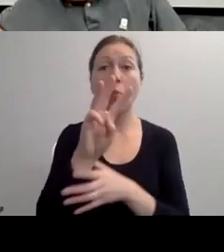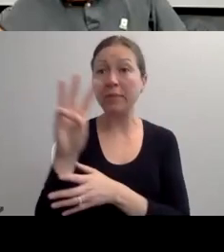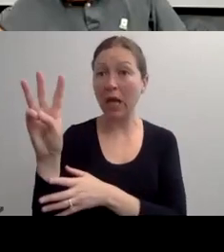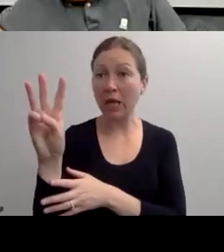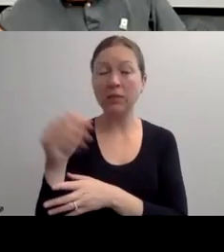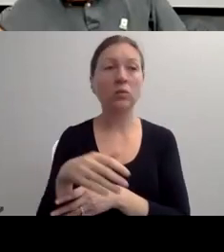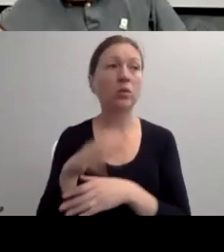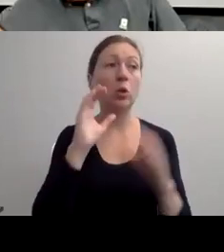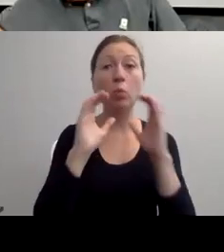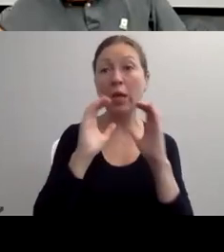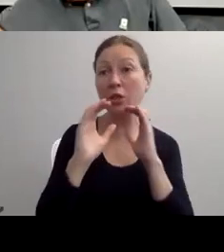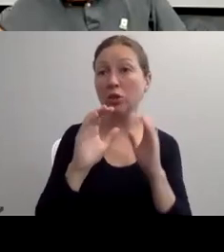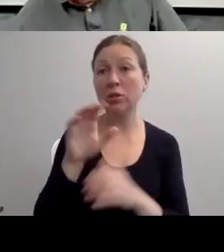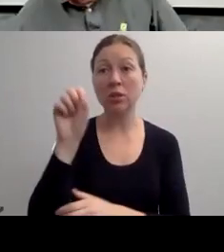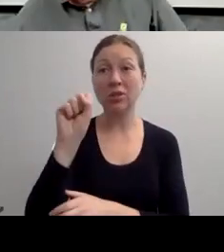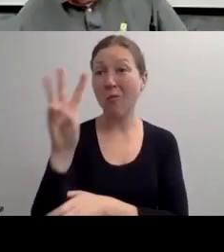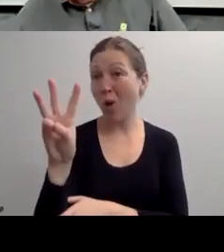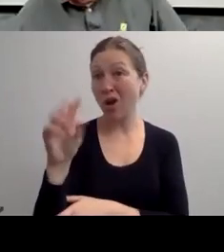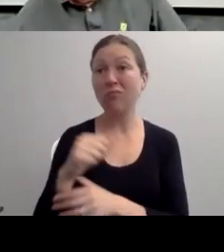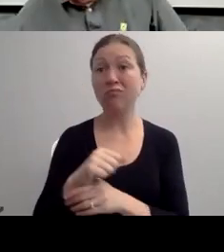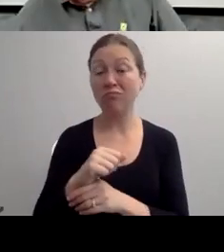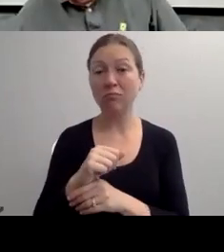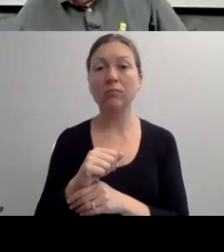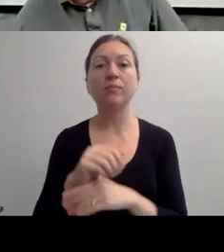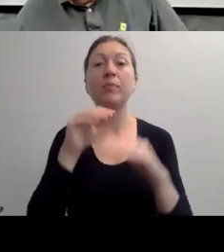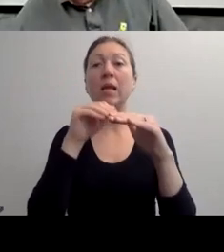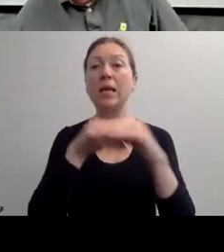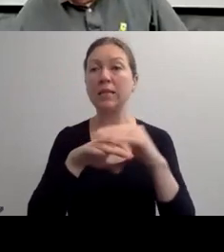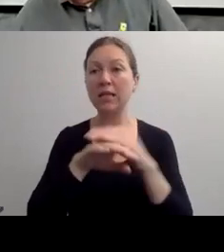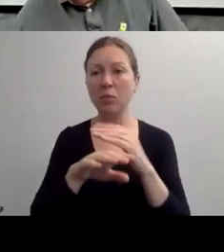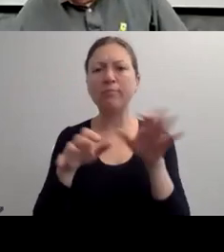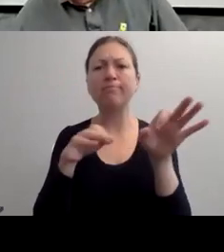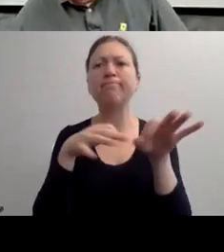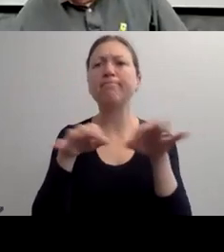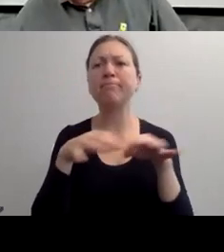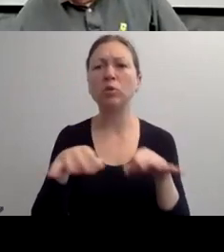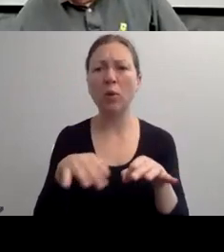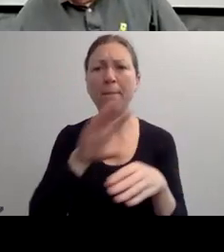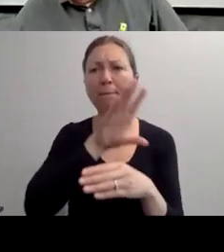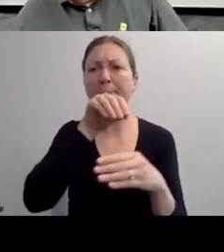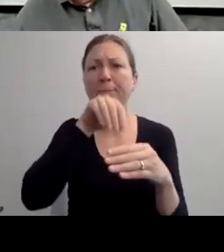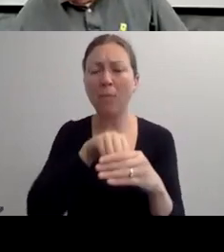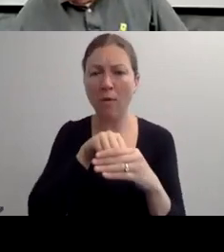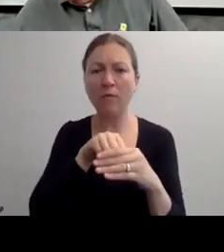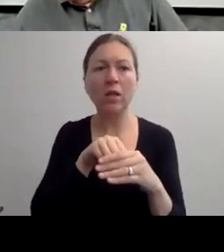"THE NEXT CONCEPT IS A CONSUMER.